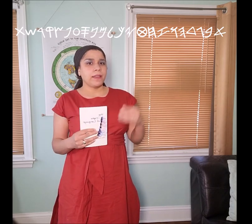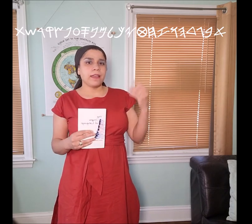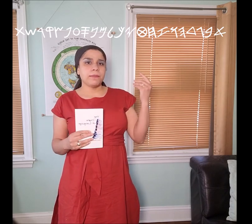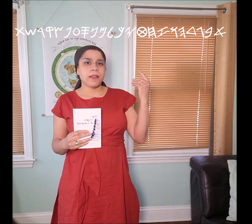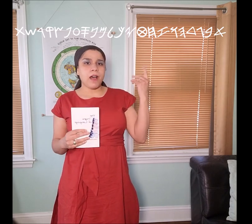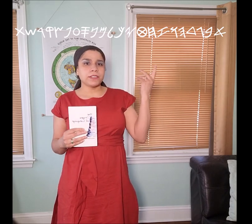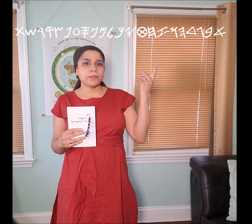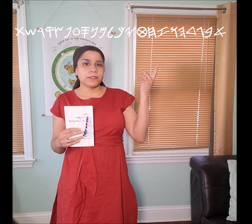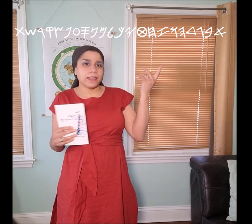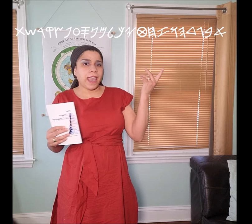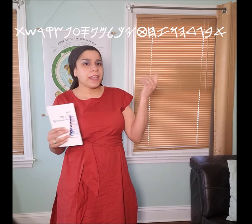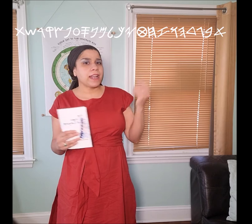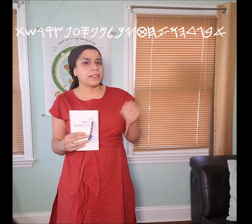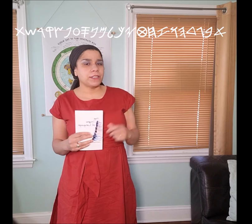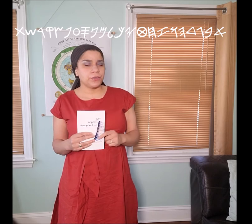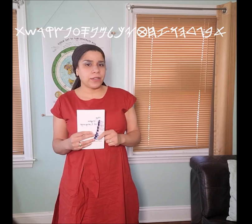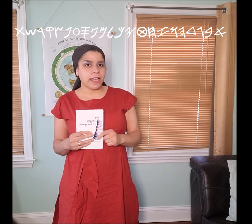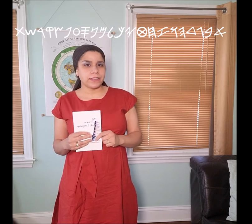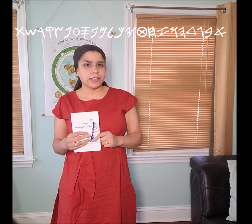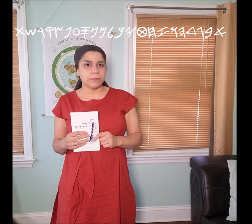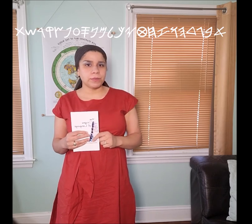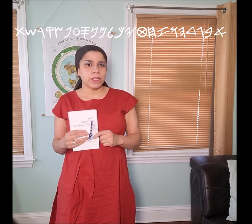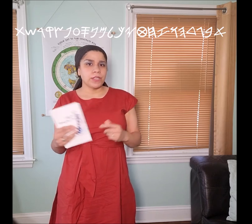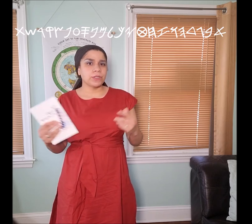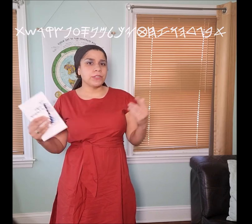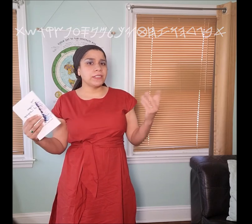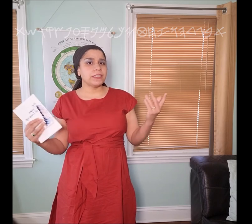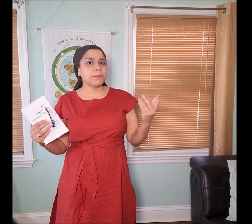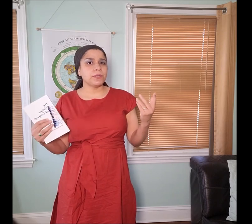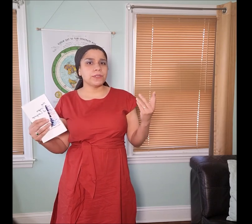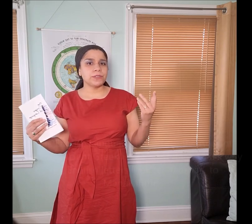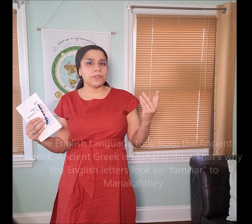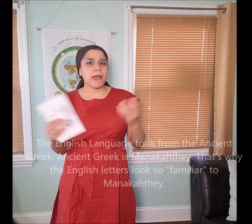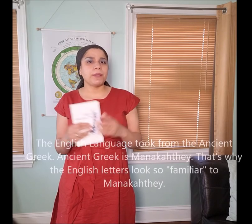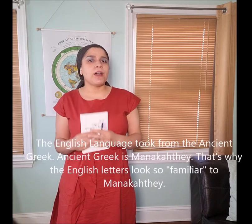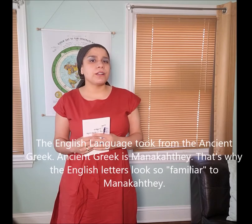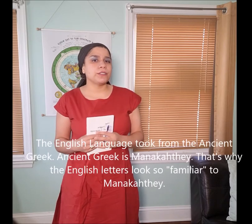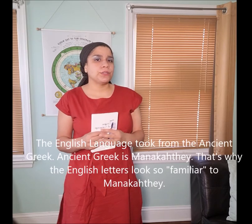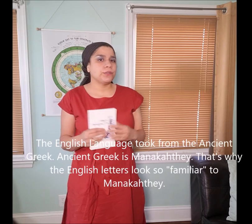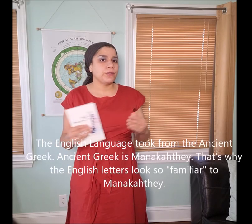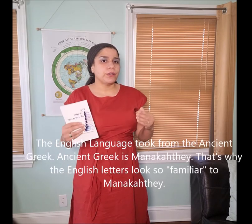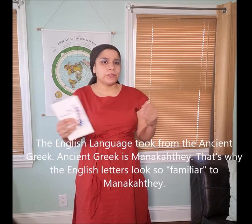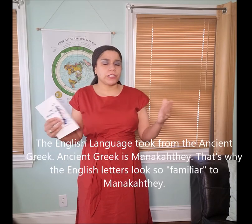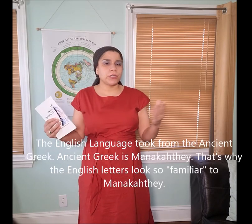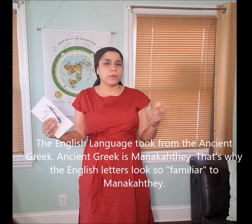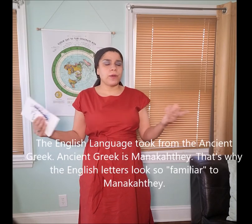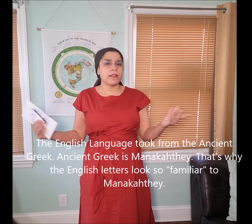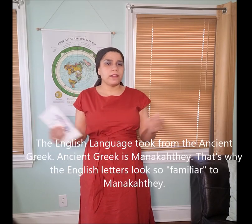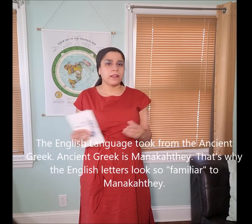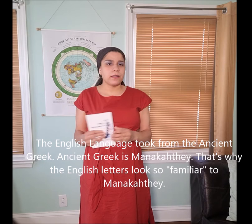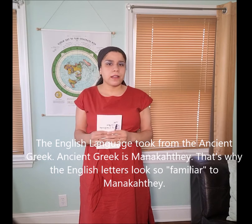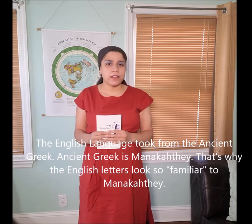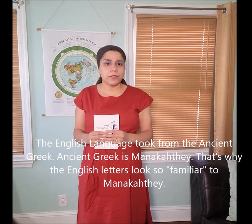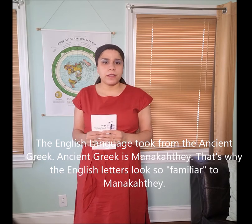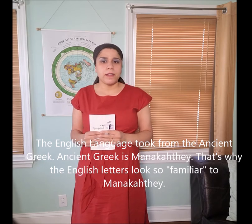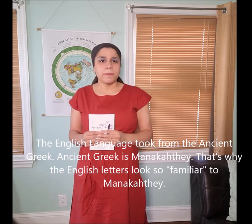and also the Canaanites utilize these symbols, so these symbols do not belong to just one country,